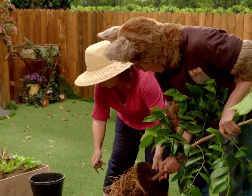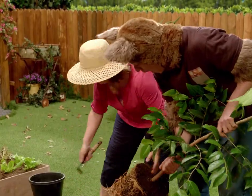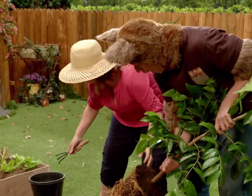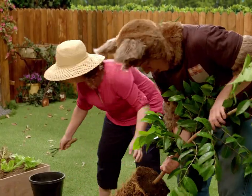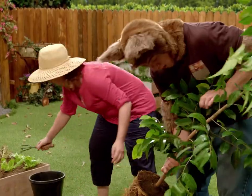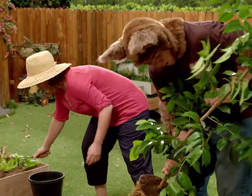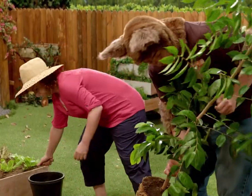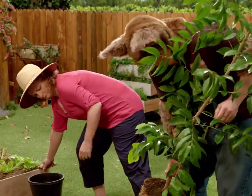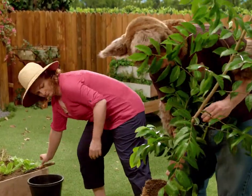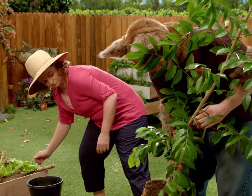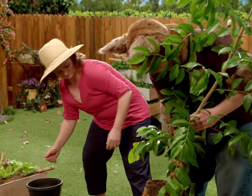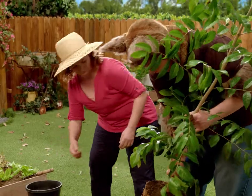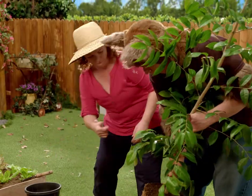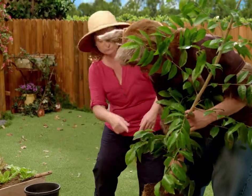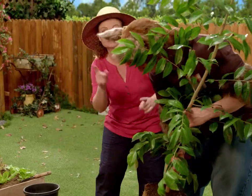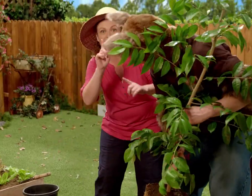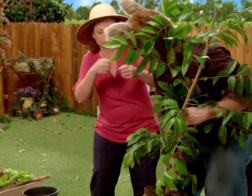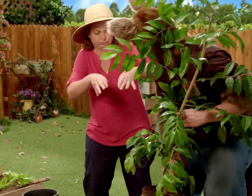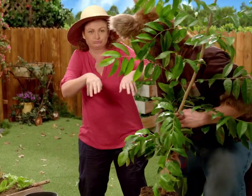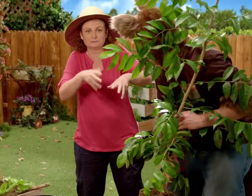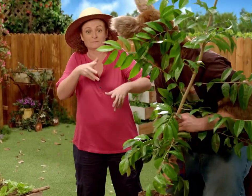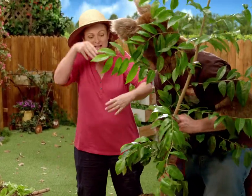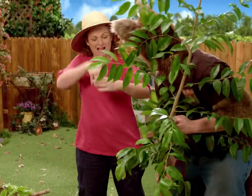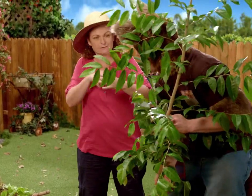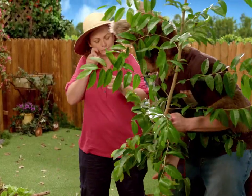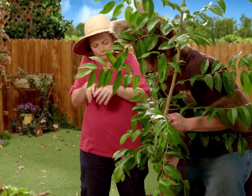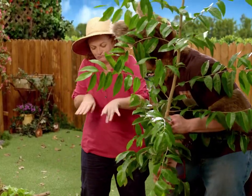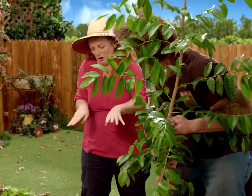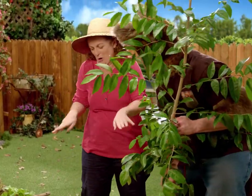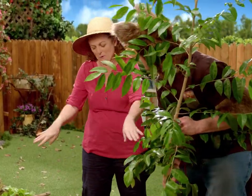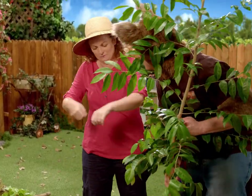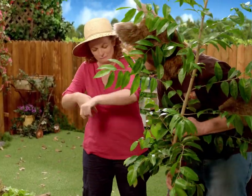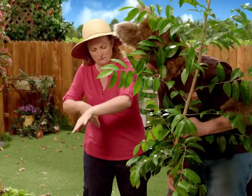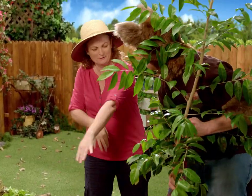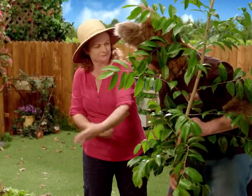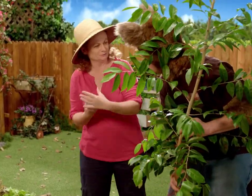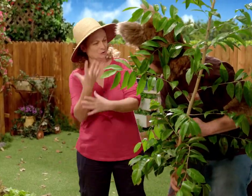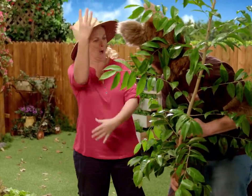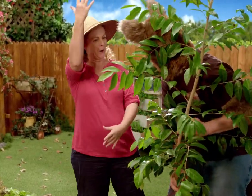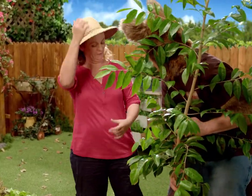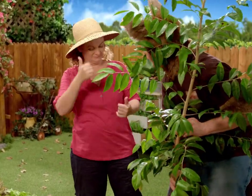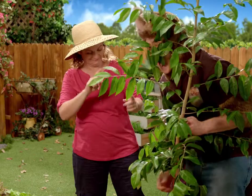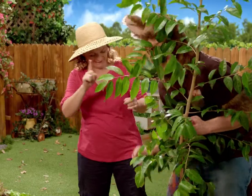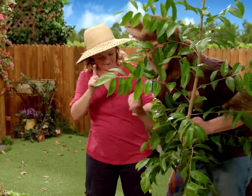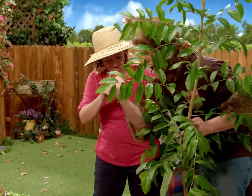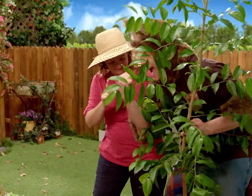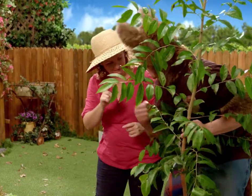Oh. Now when we plant the tree, the roots will have plenty of space to grow.